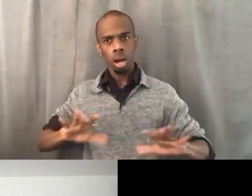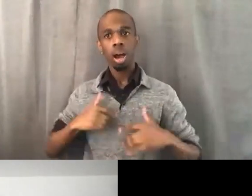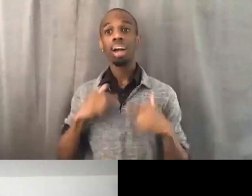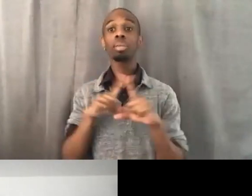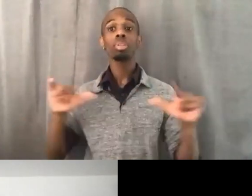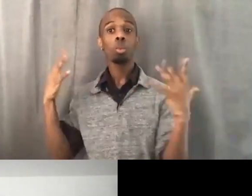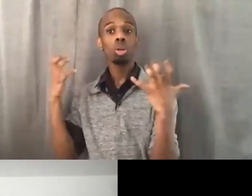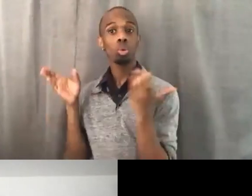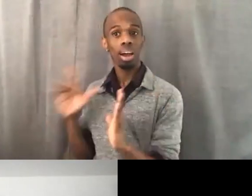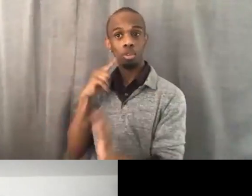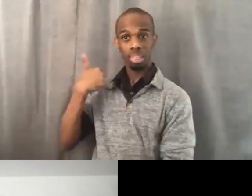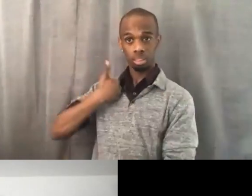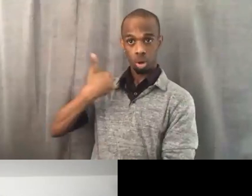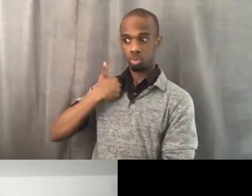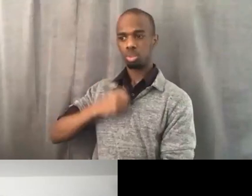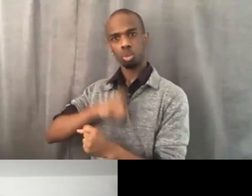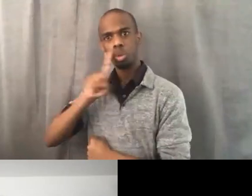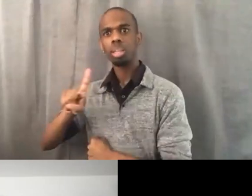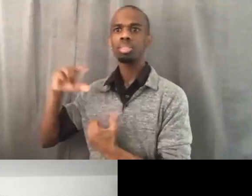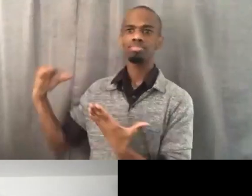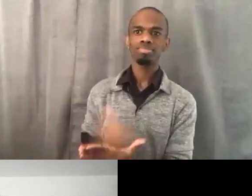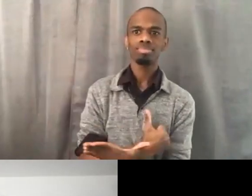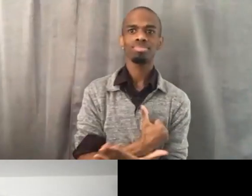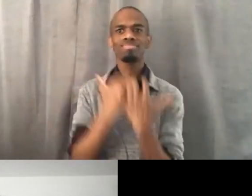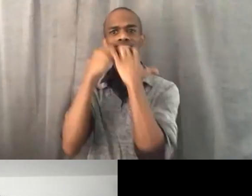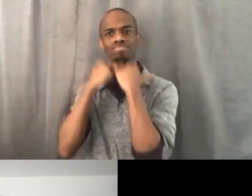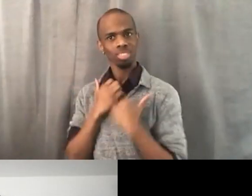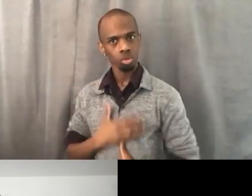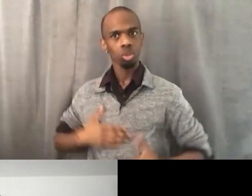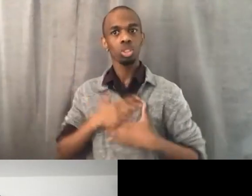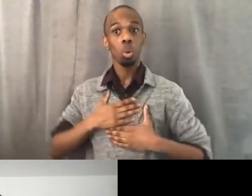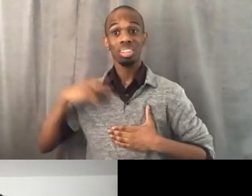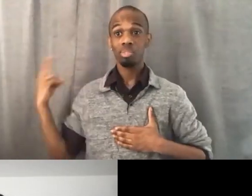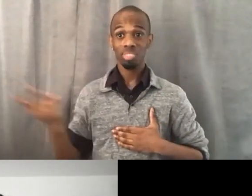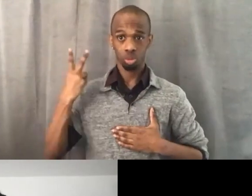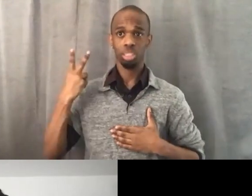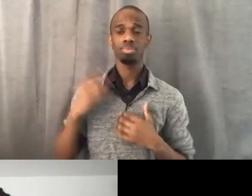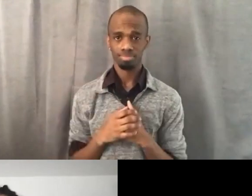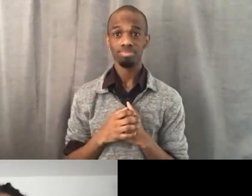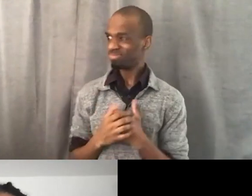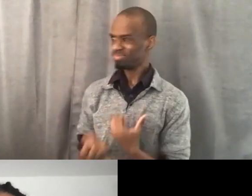to really be in the victory of it. Yeah, congratulations.